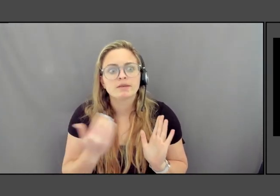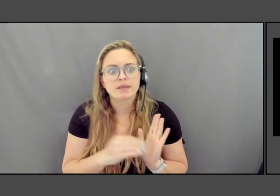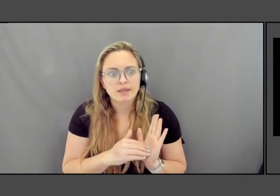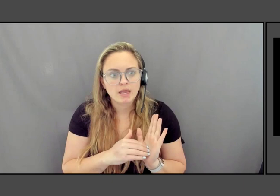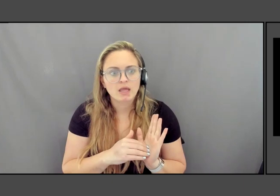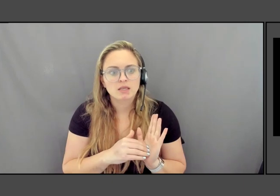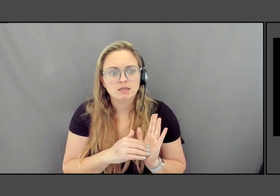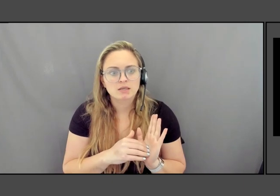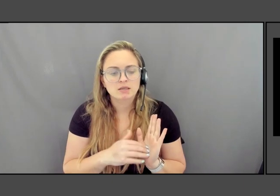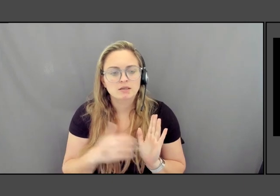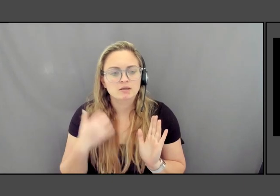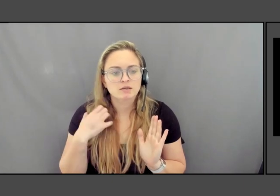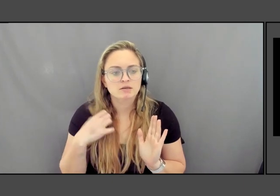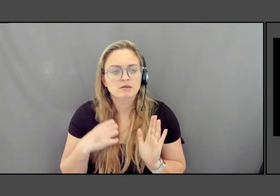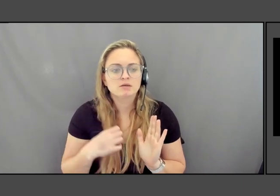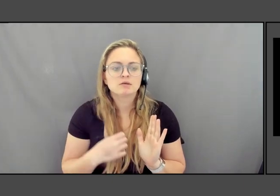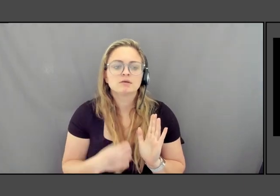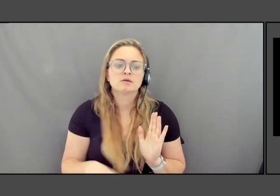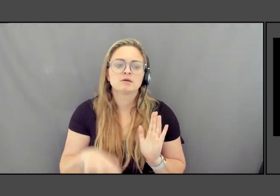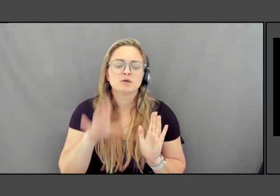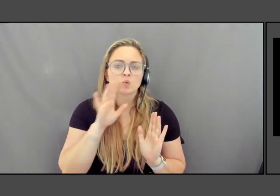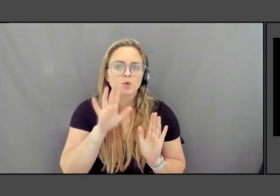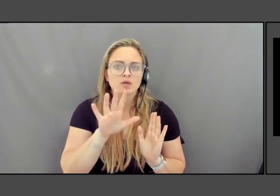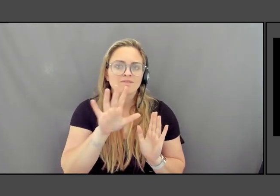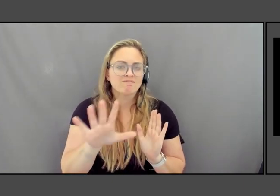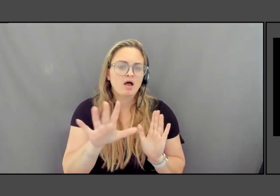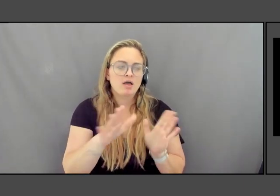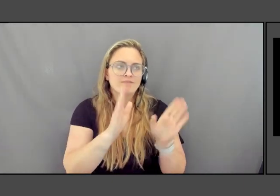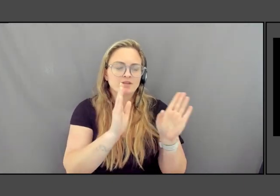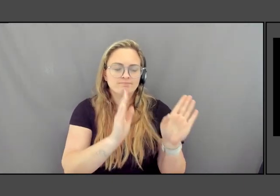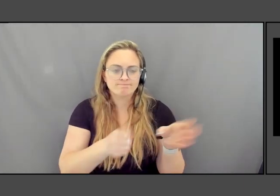five in the series, as an artist I tend to work in series.